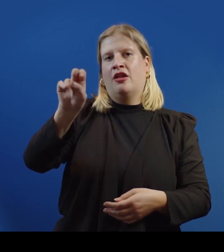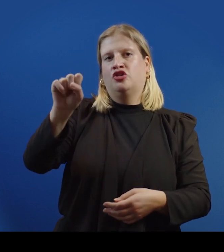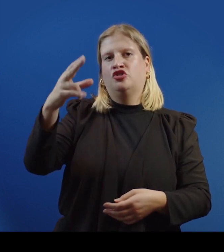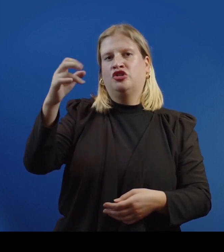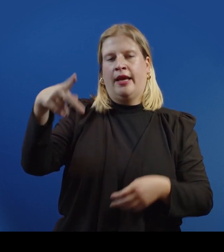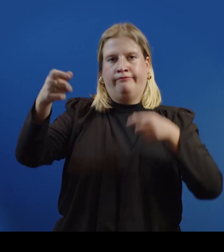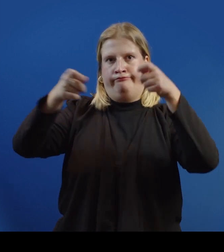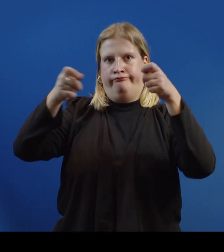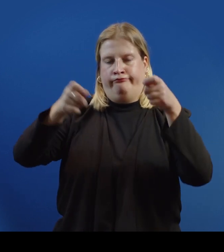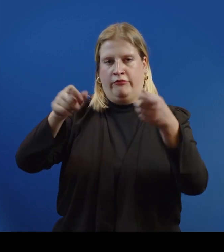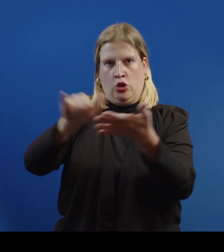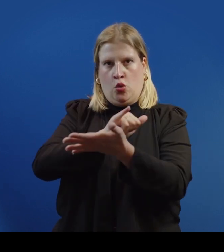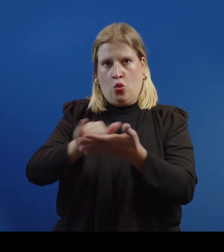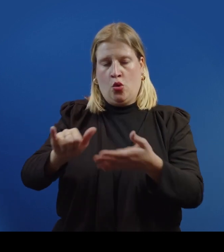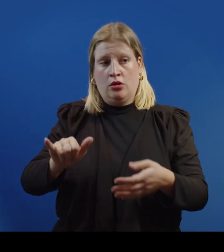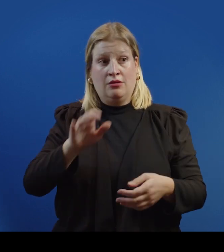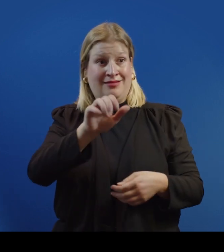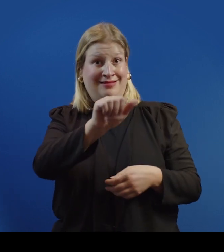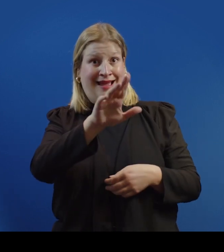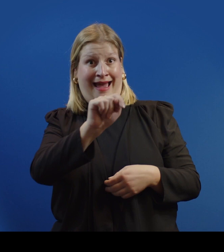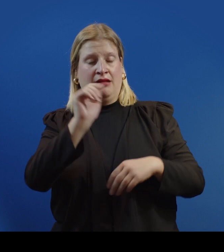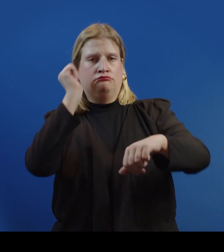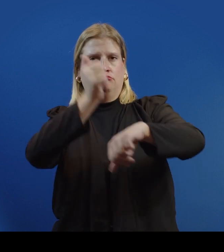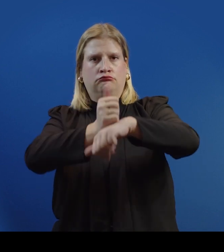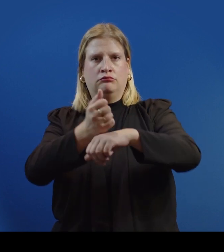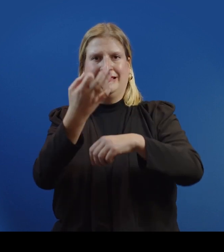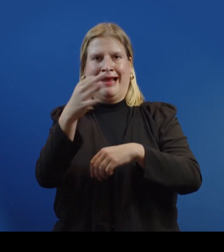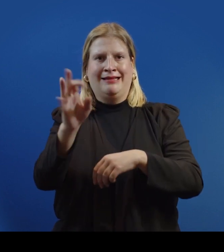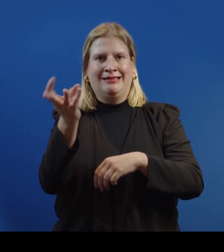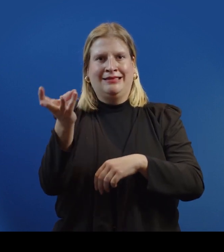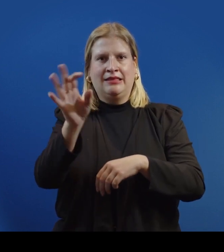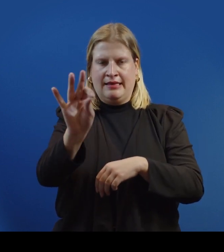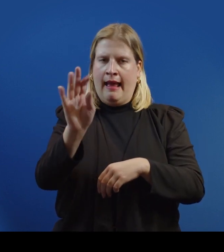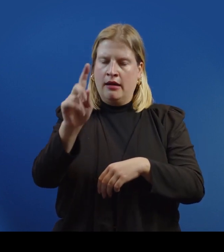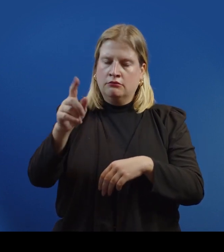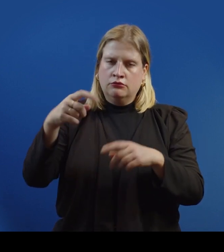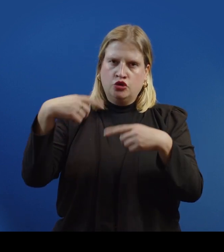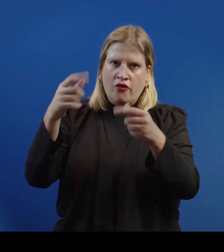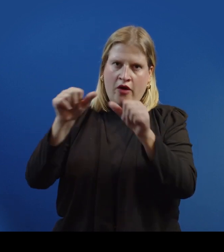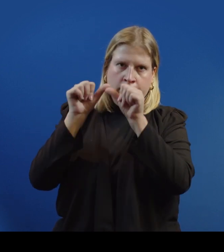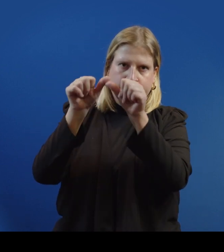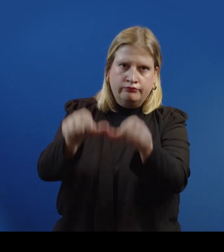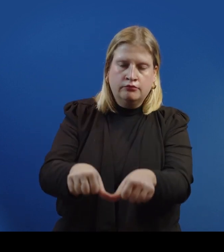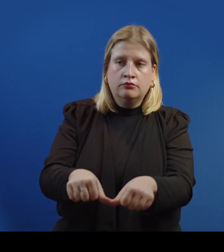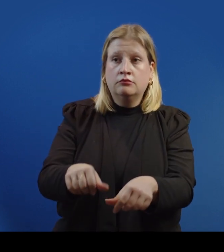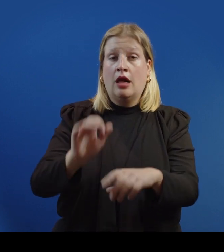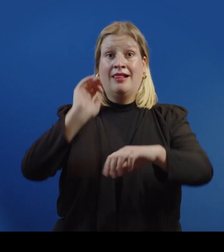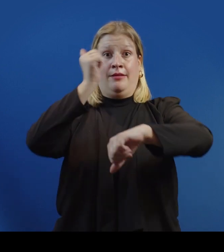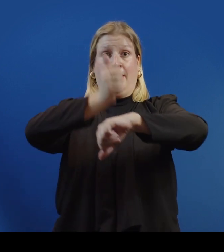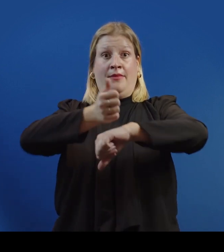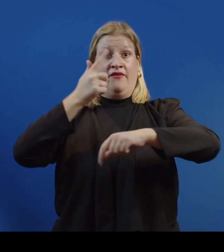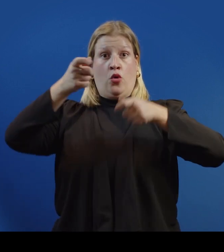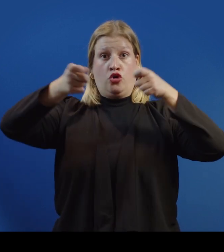Article 17-a was enacted in 1969 and has remained largely the same. The imposition of a guardianship